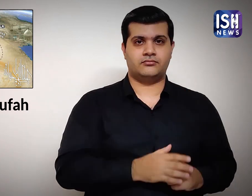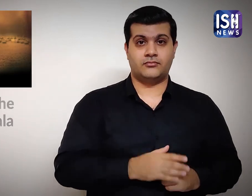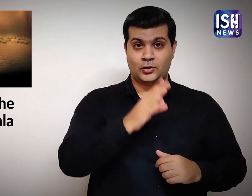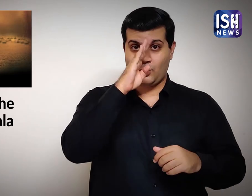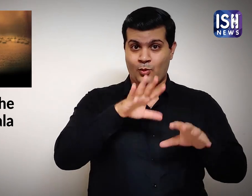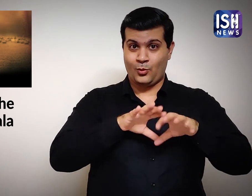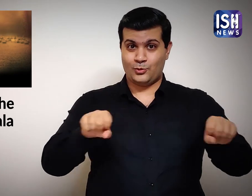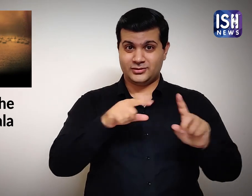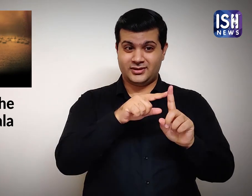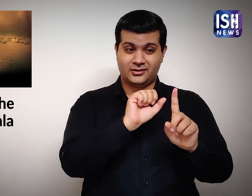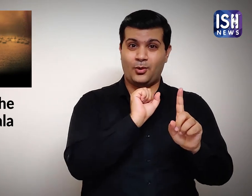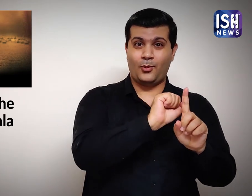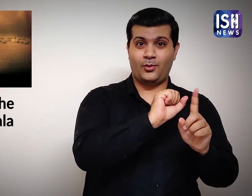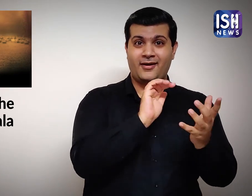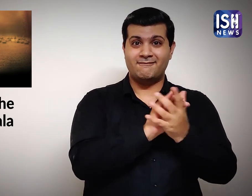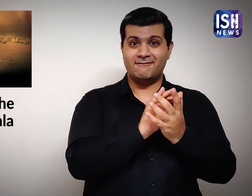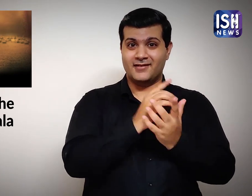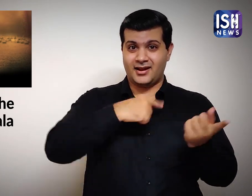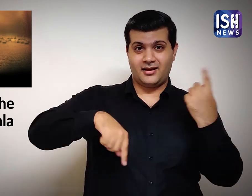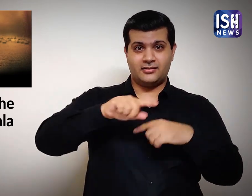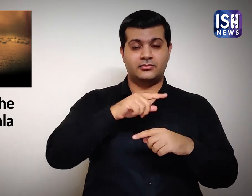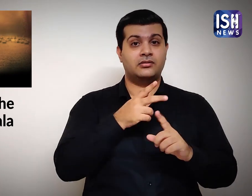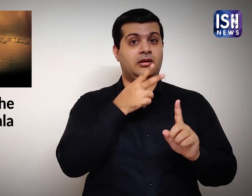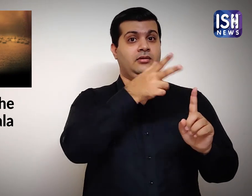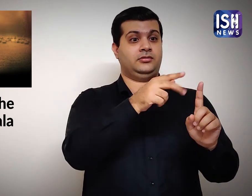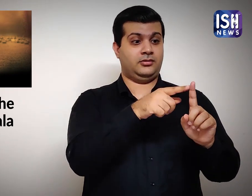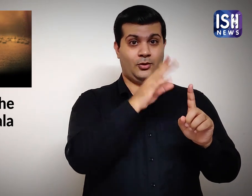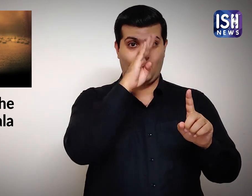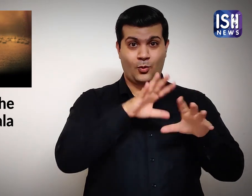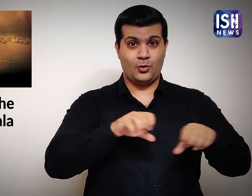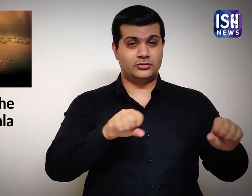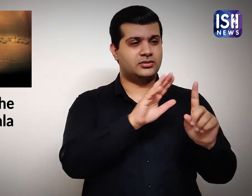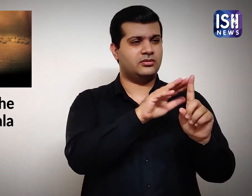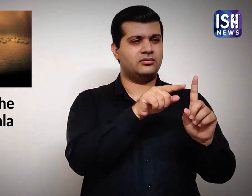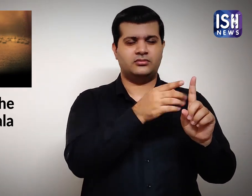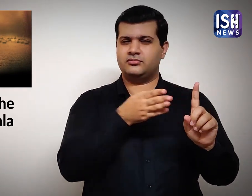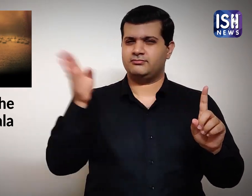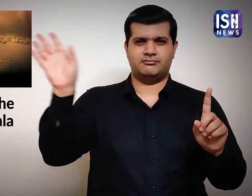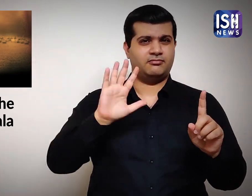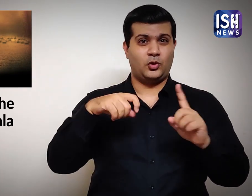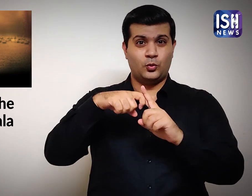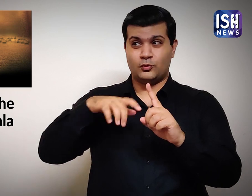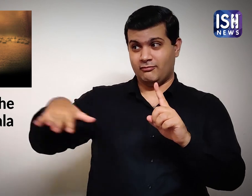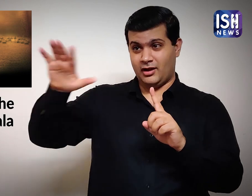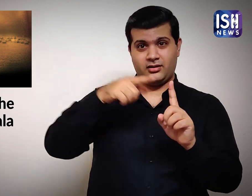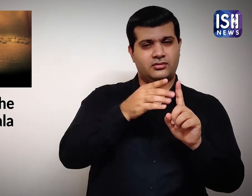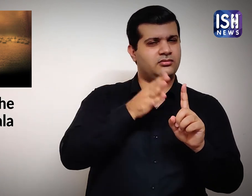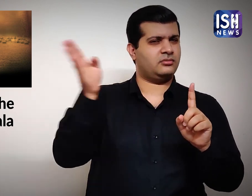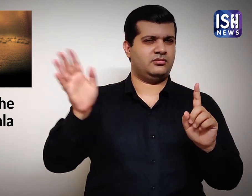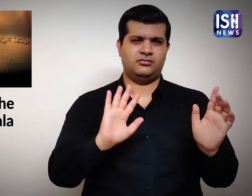Hussain's friends pleaded him not to go